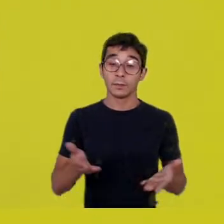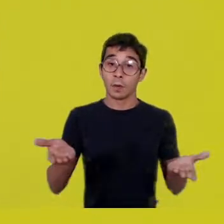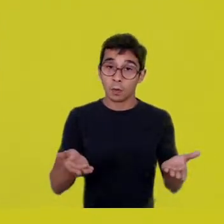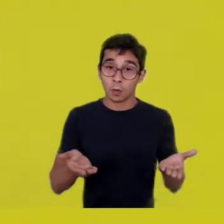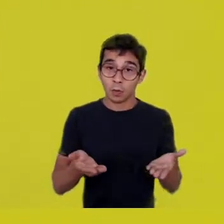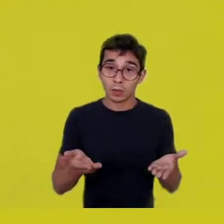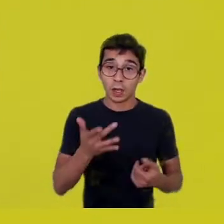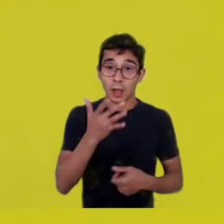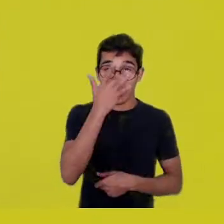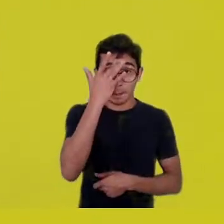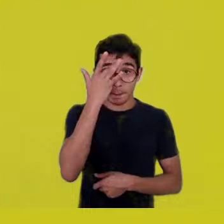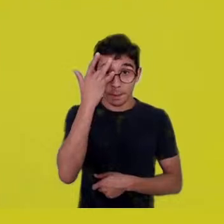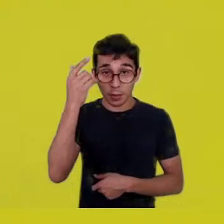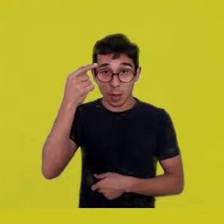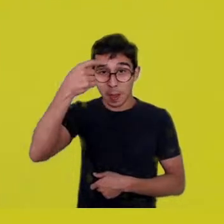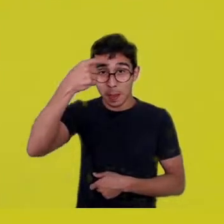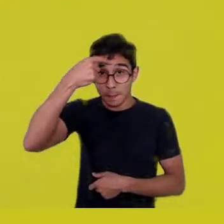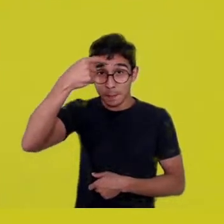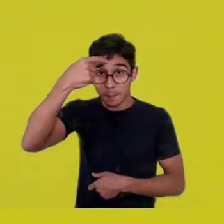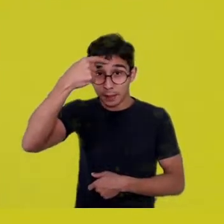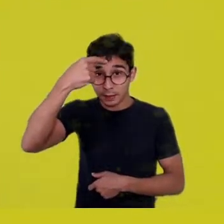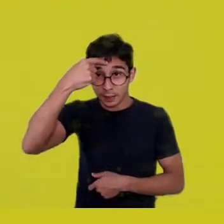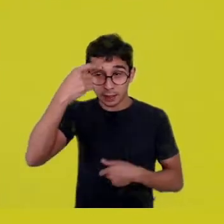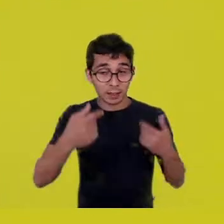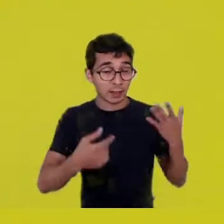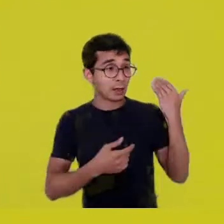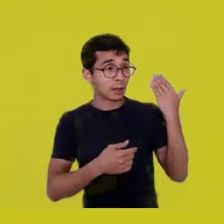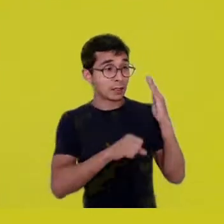it’s a mix of the 19th and 20th centuries.